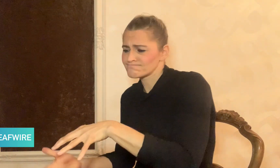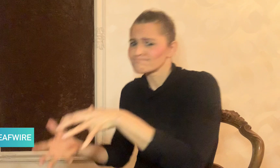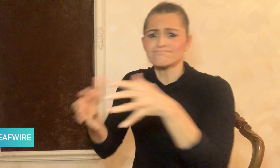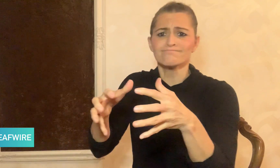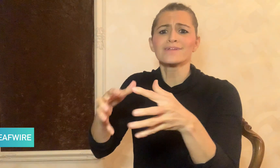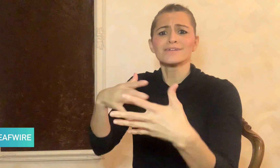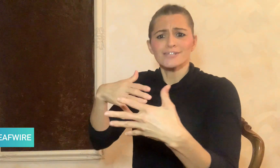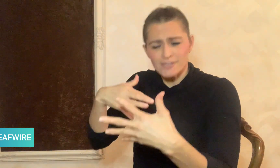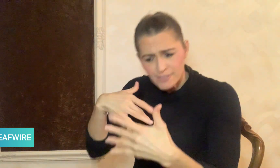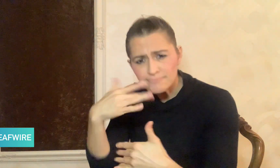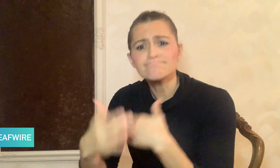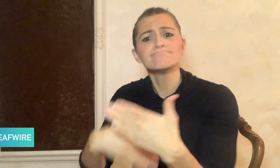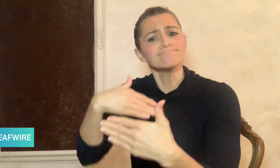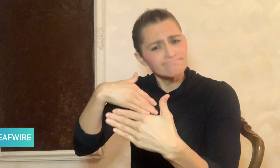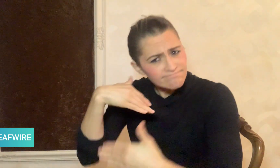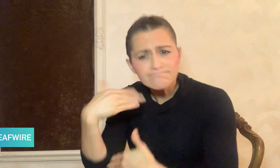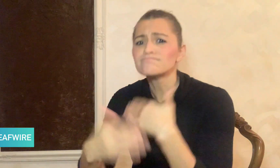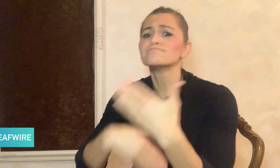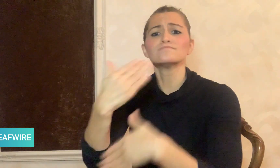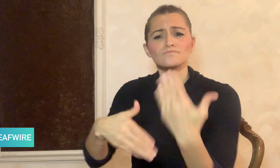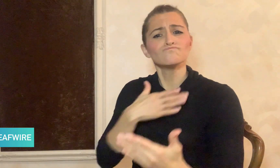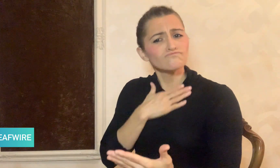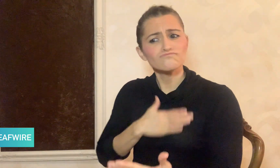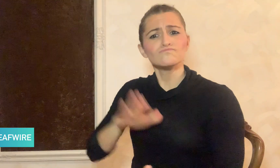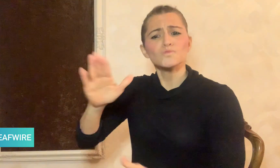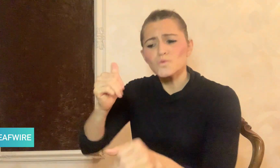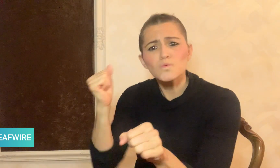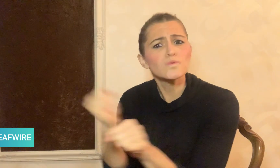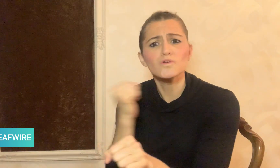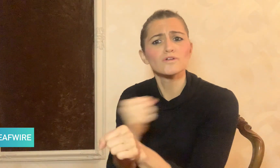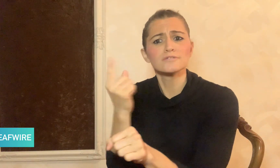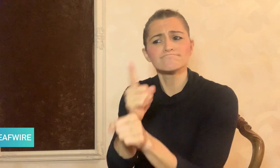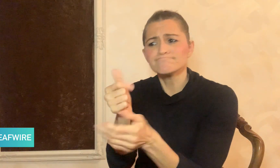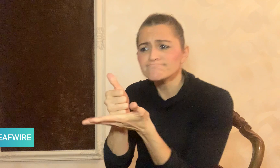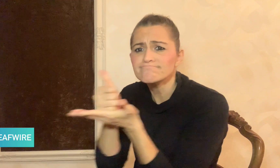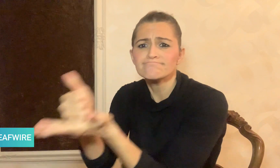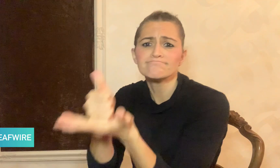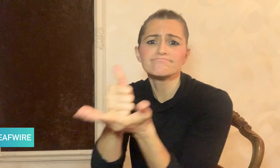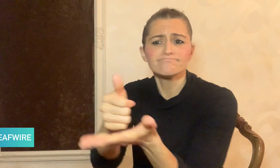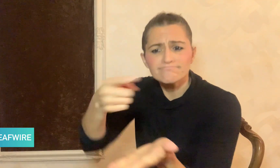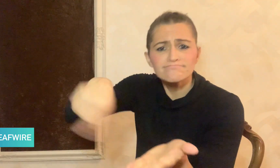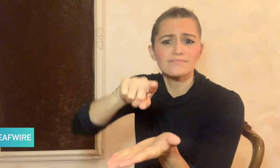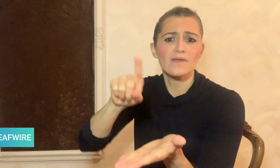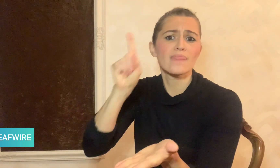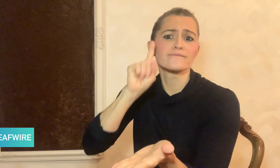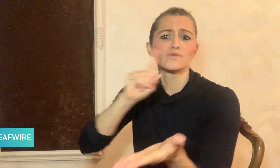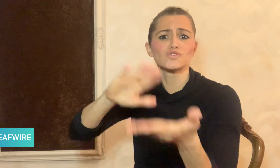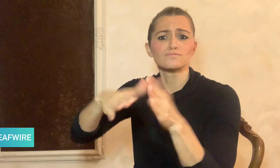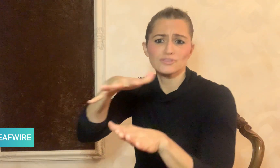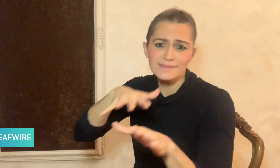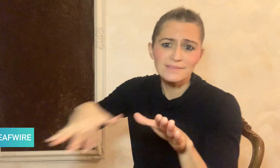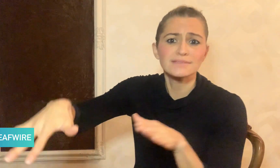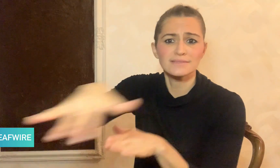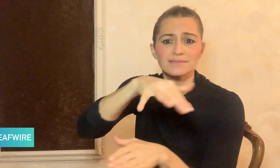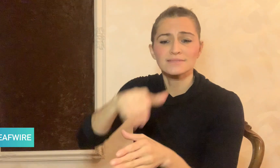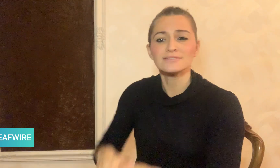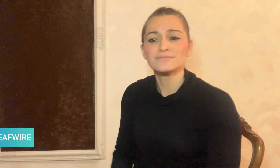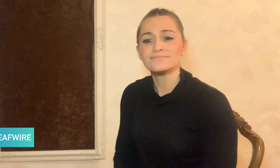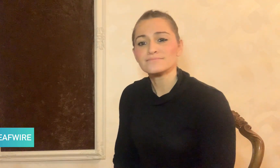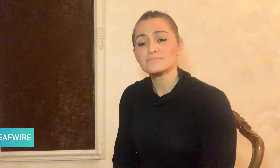continue their mission of serving their Deaf community.